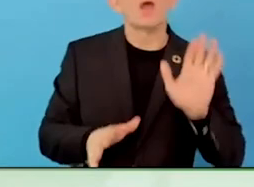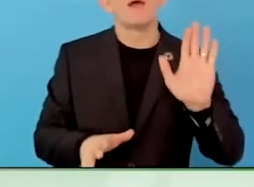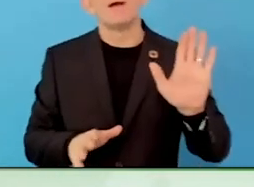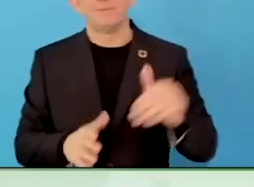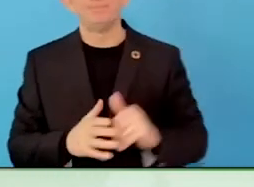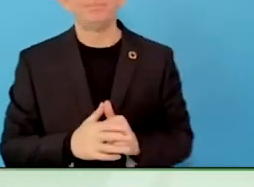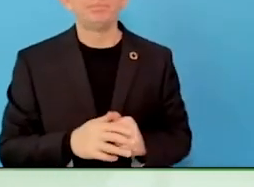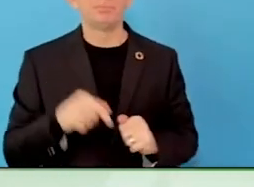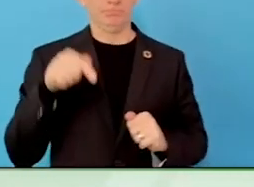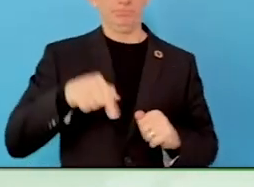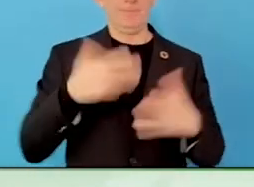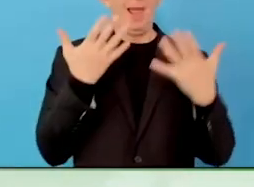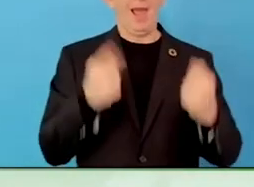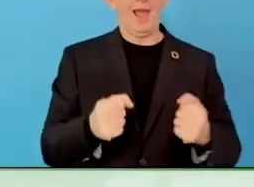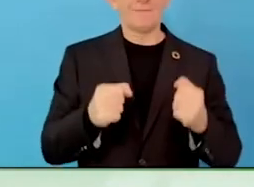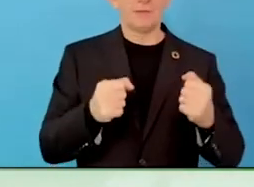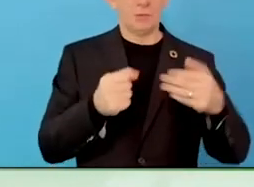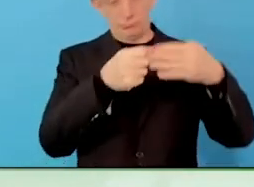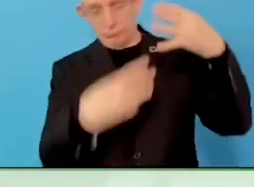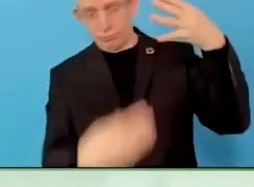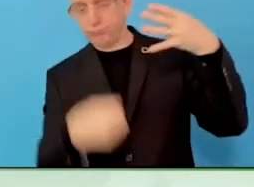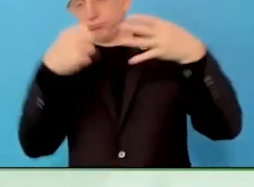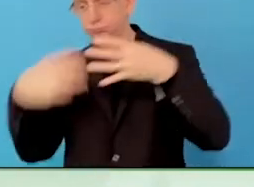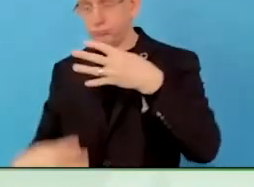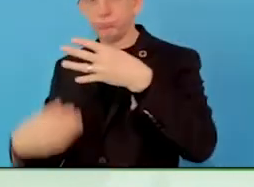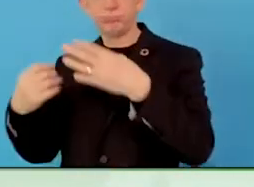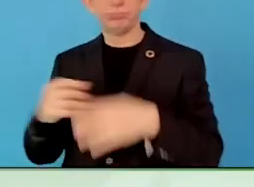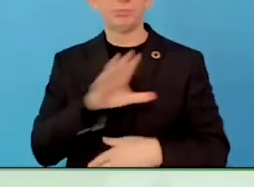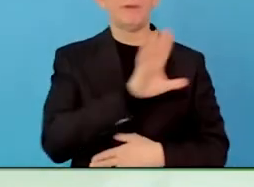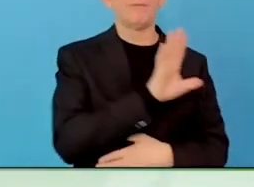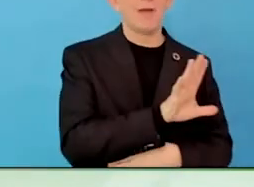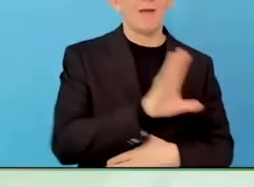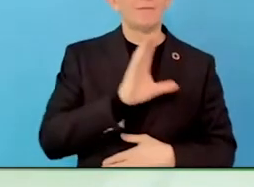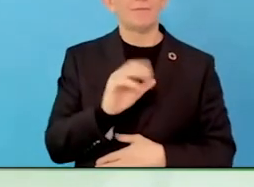our site every month, quite a volume. Why was that not good enough, sounds pretty good.